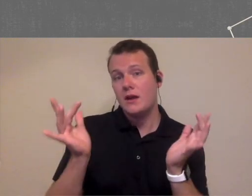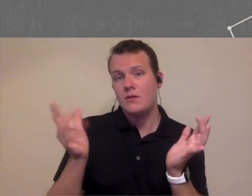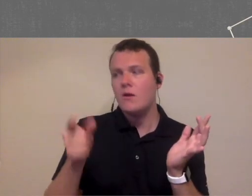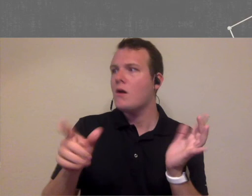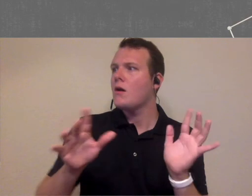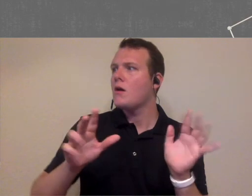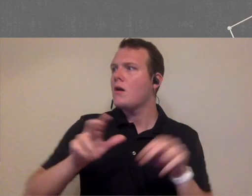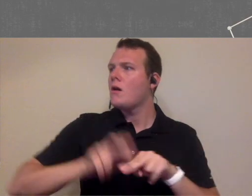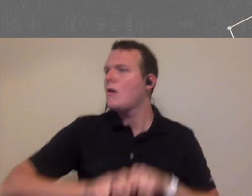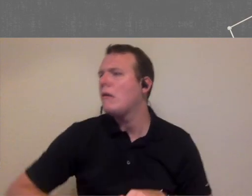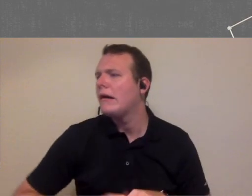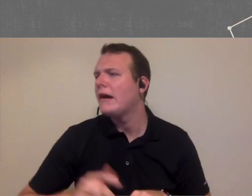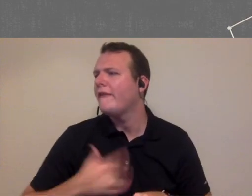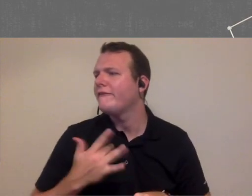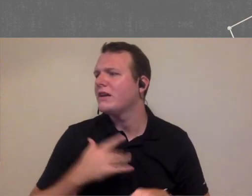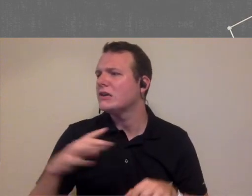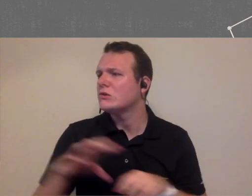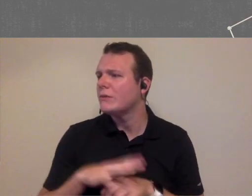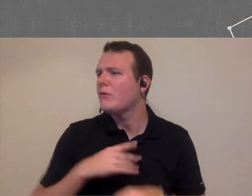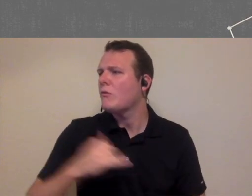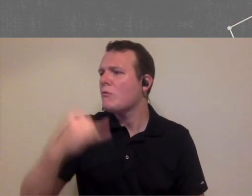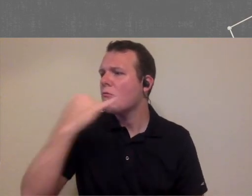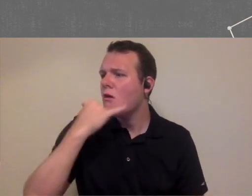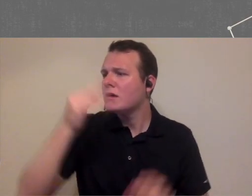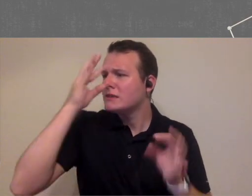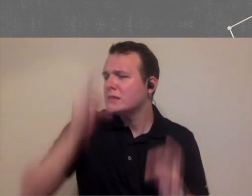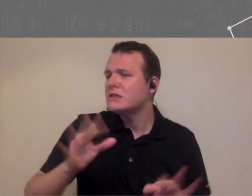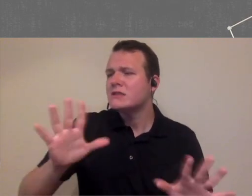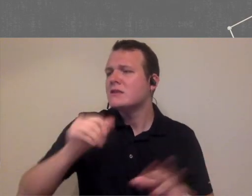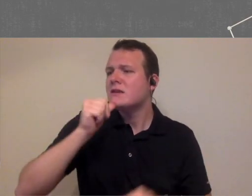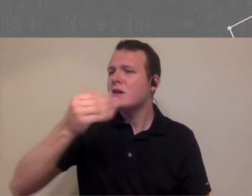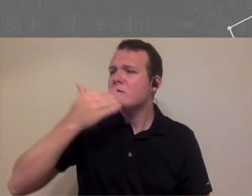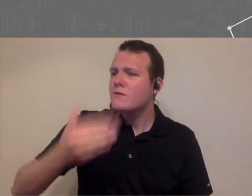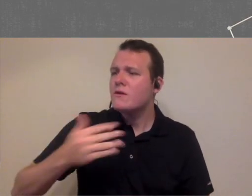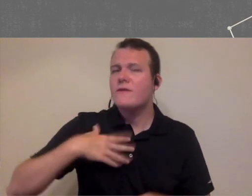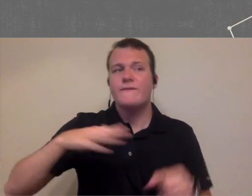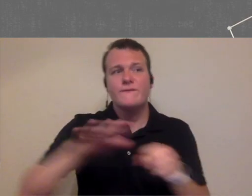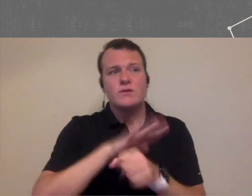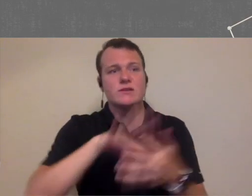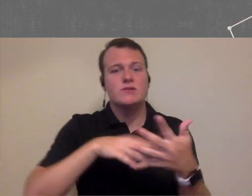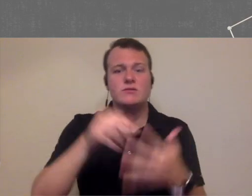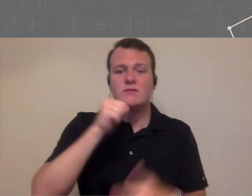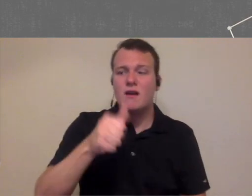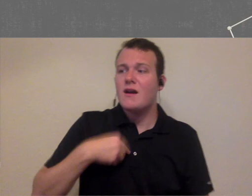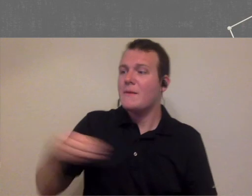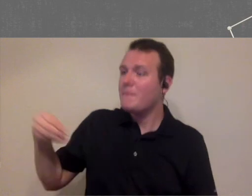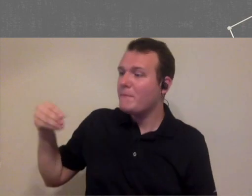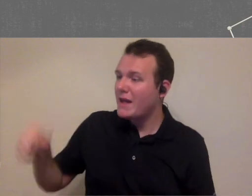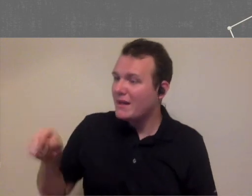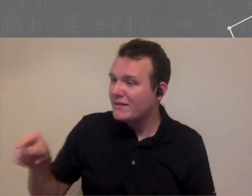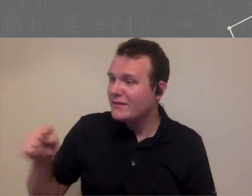of a sudden you're like oh crap I made the wrong decision oh this is not good you know now we don't have full schedules what's this not paying this